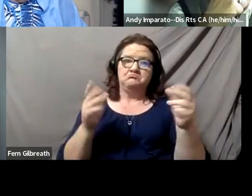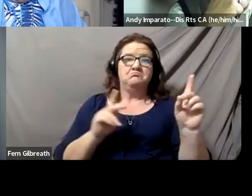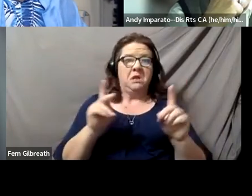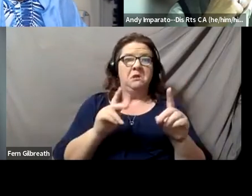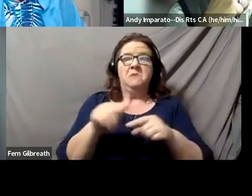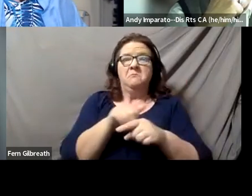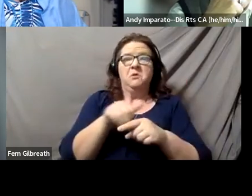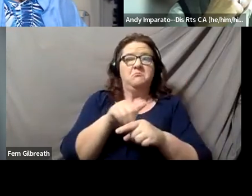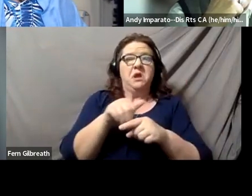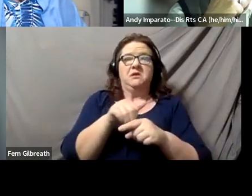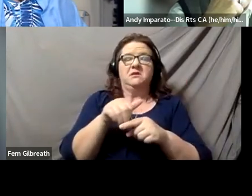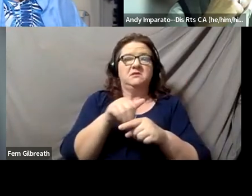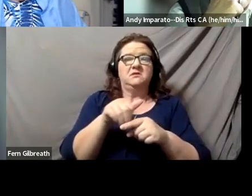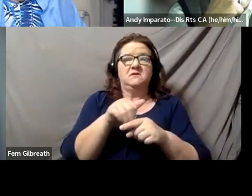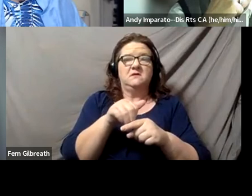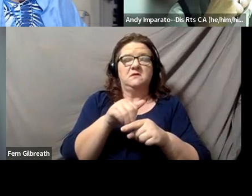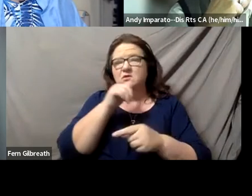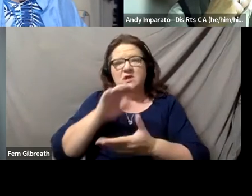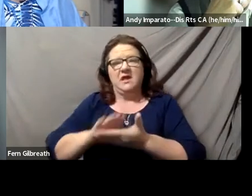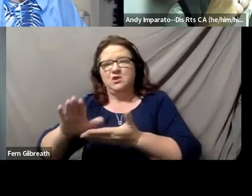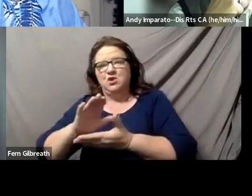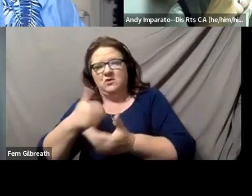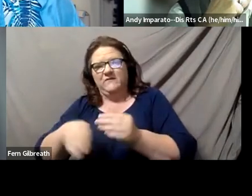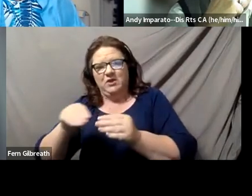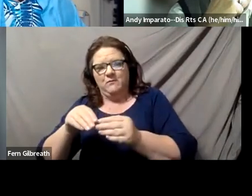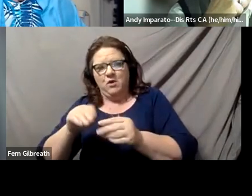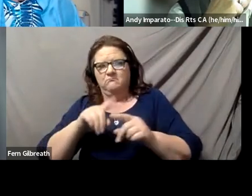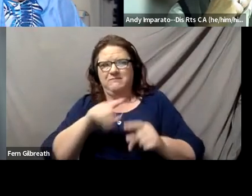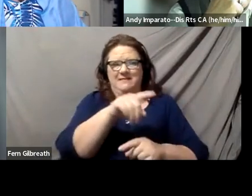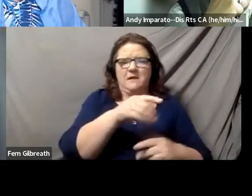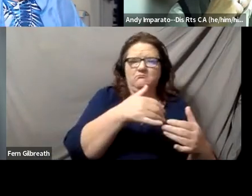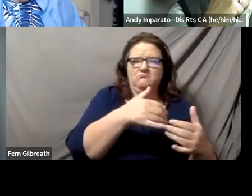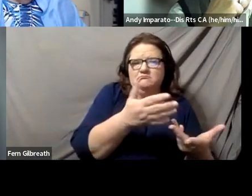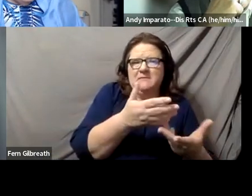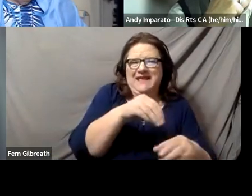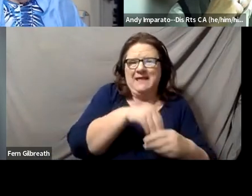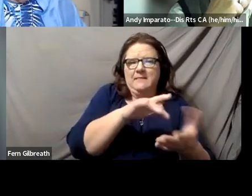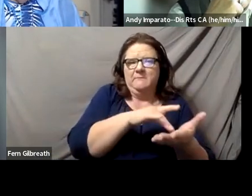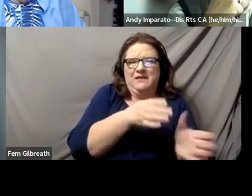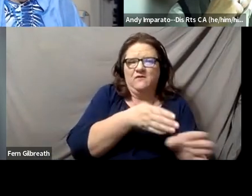who are no longer at the university. So the question is, what do you do with people who graduate in the past?